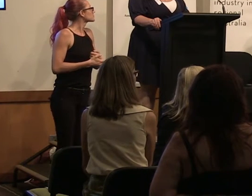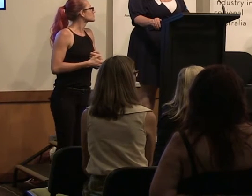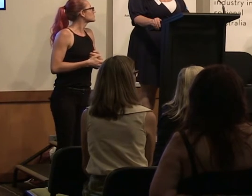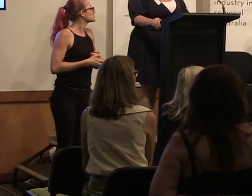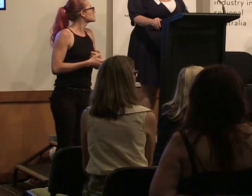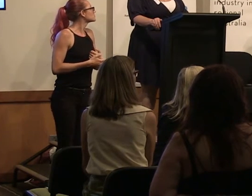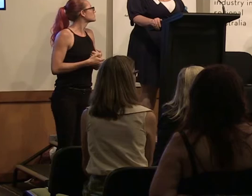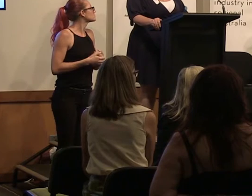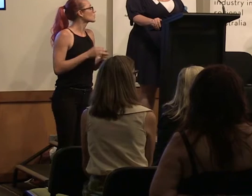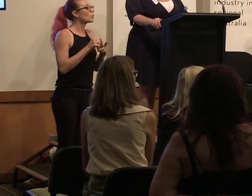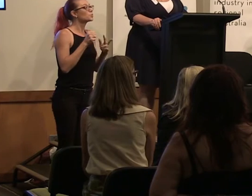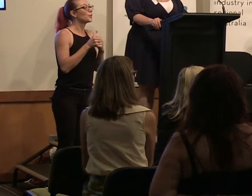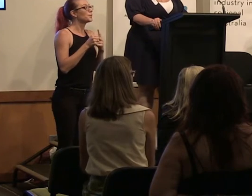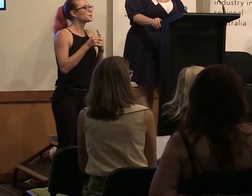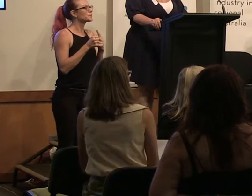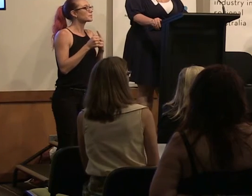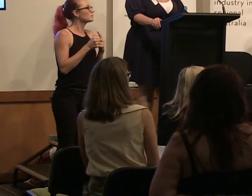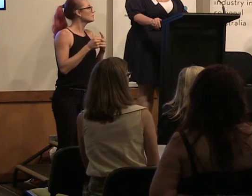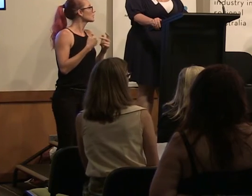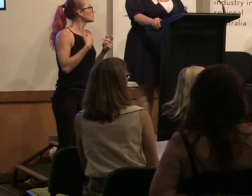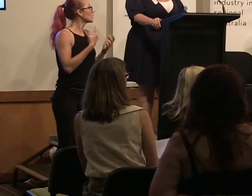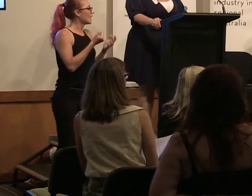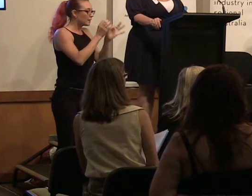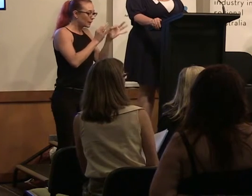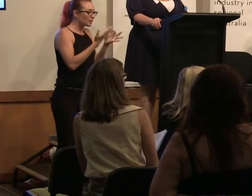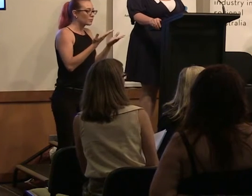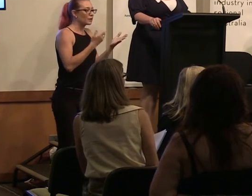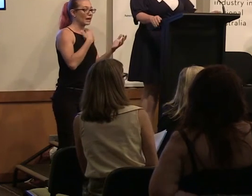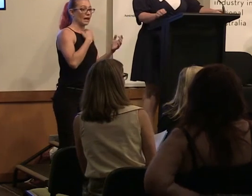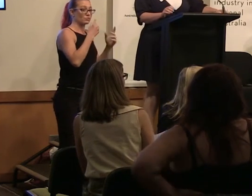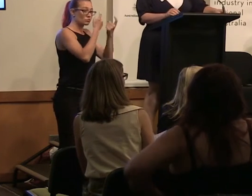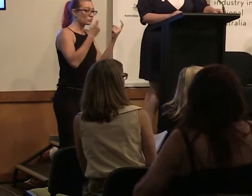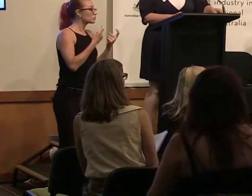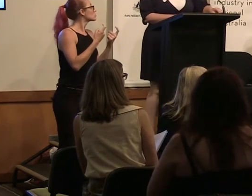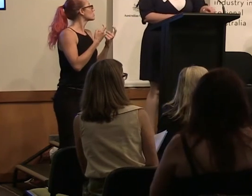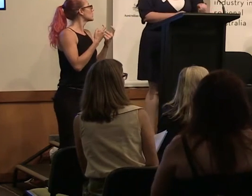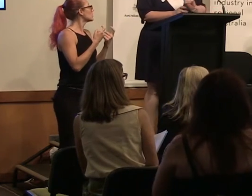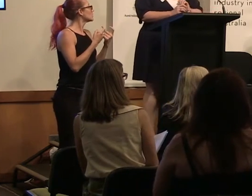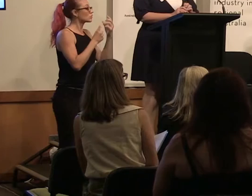also have had an initiative where our creators could